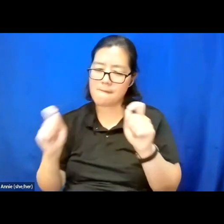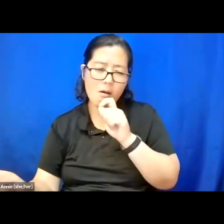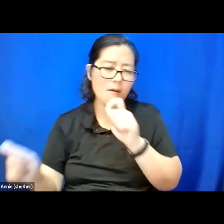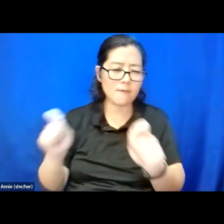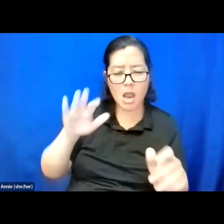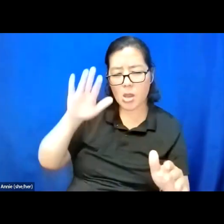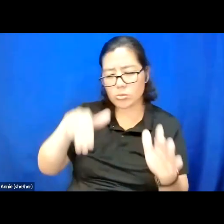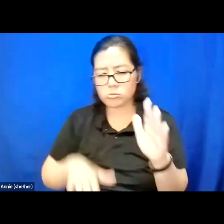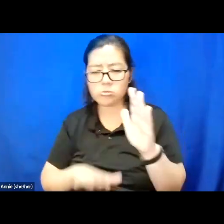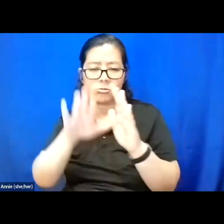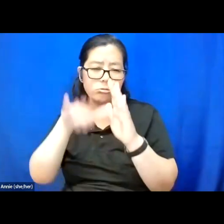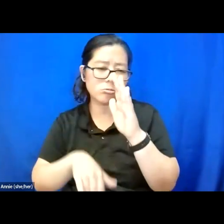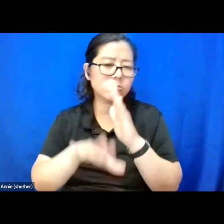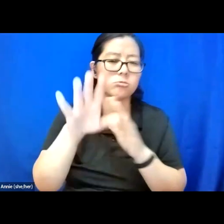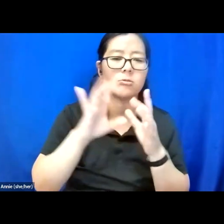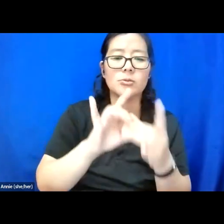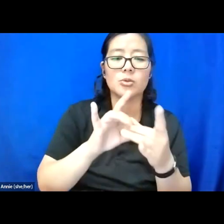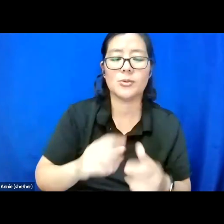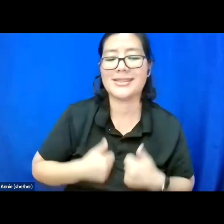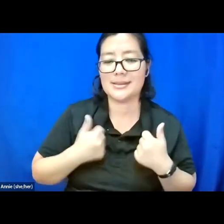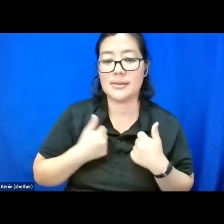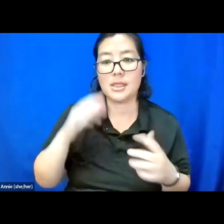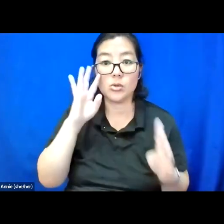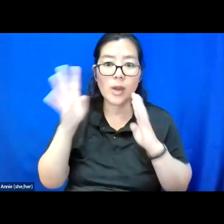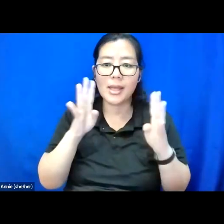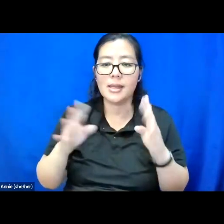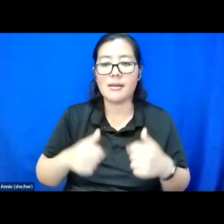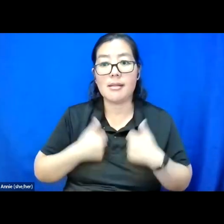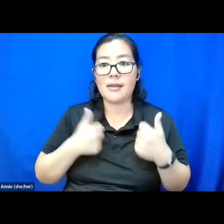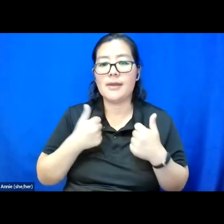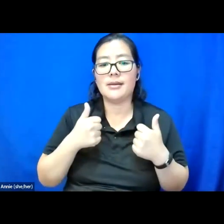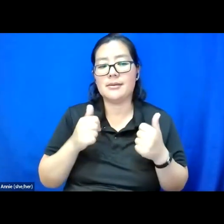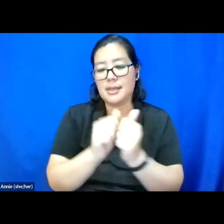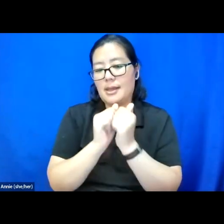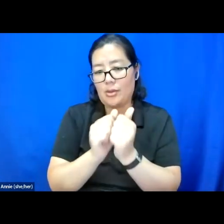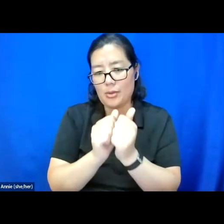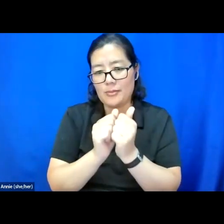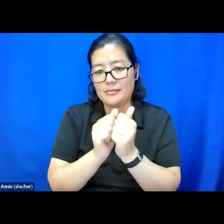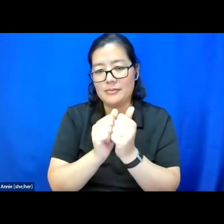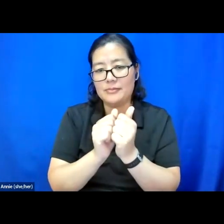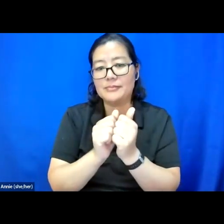to existing, creating and living together. Thank you.